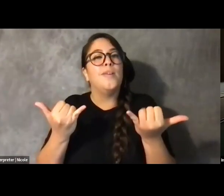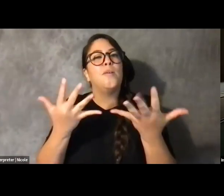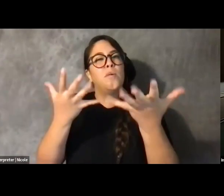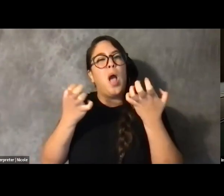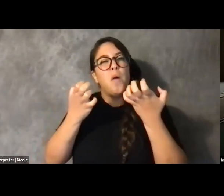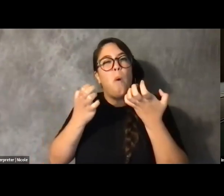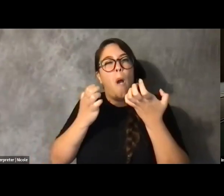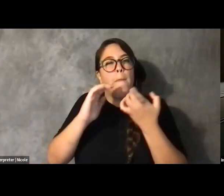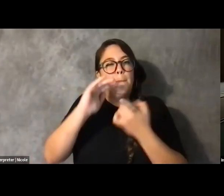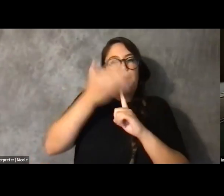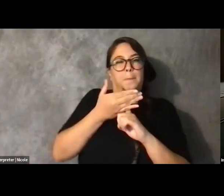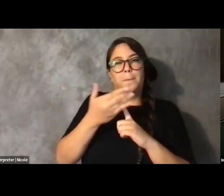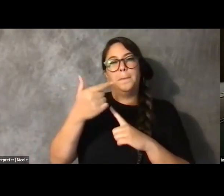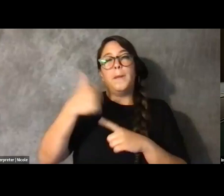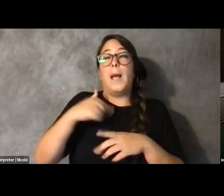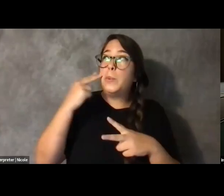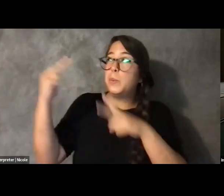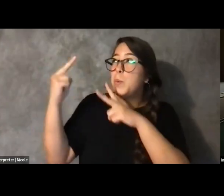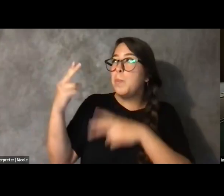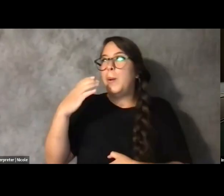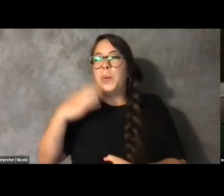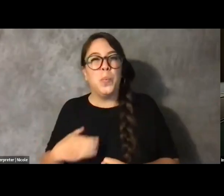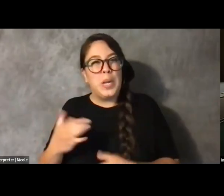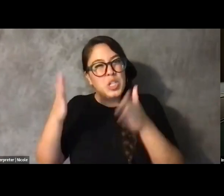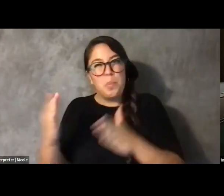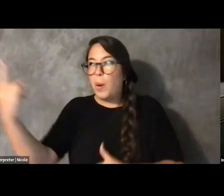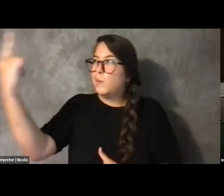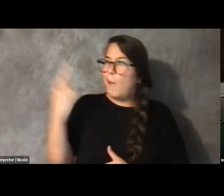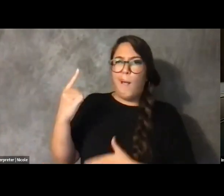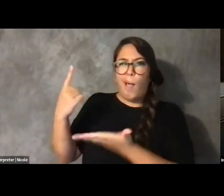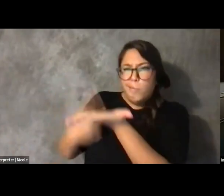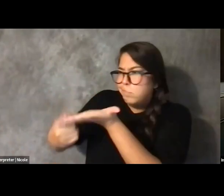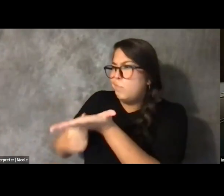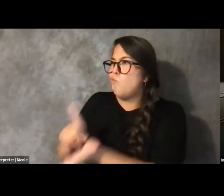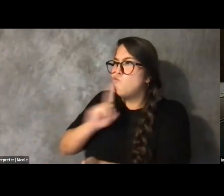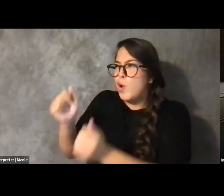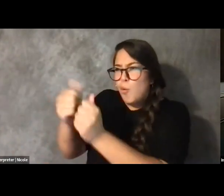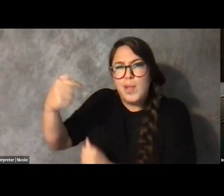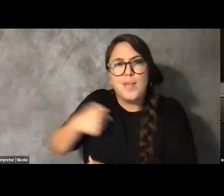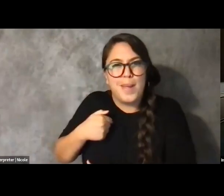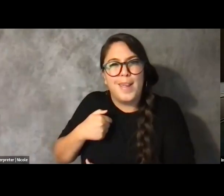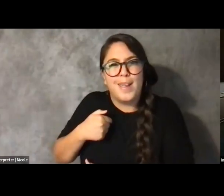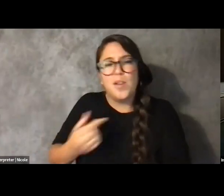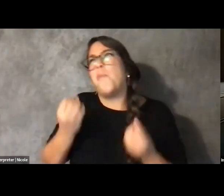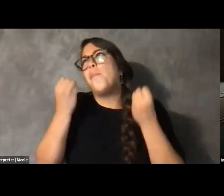There are a lot of moments of lessons and education that can be derived in every interaction that we have with our community.